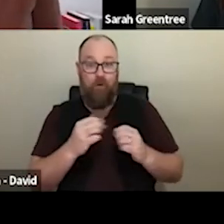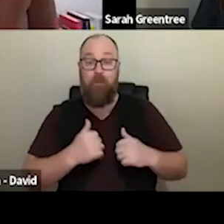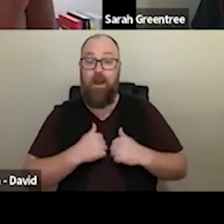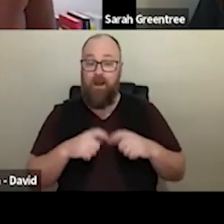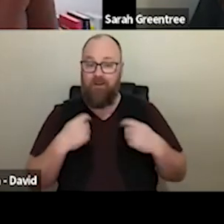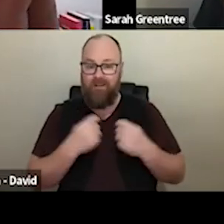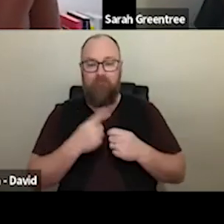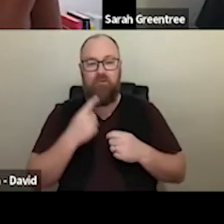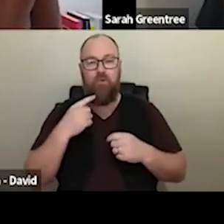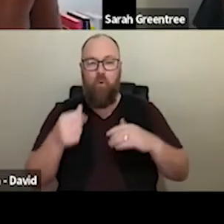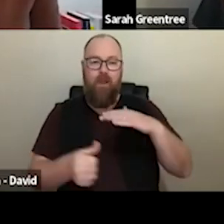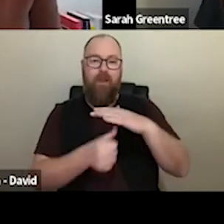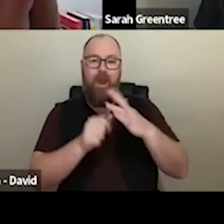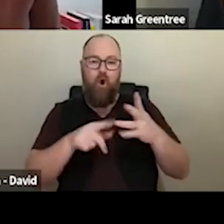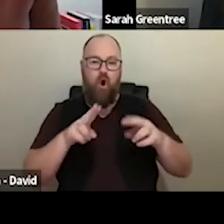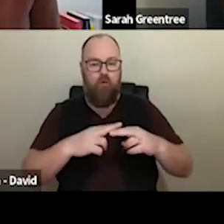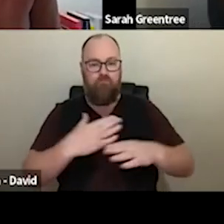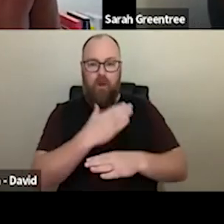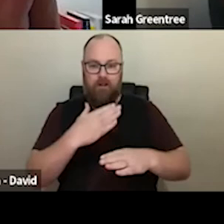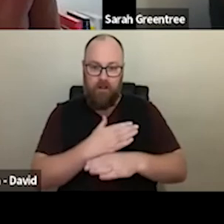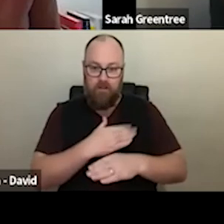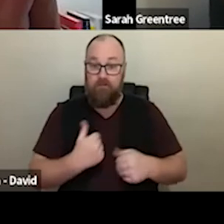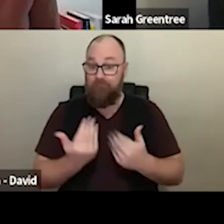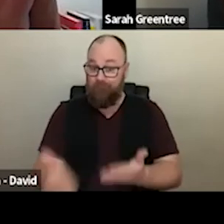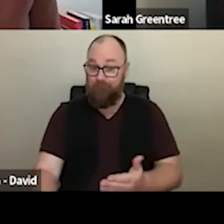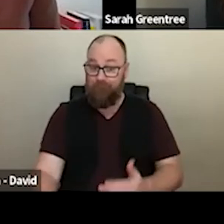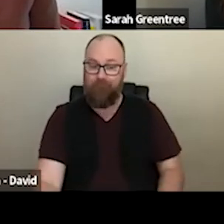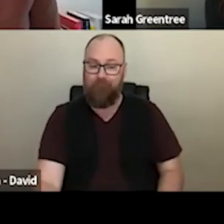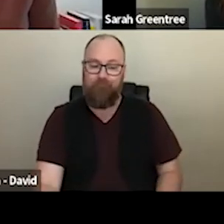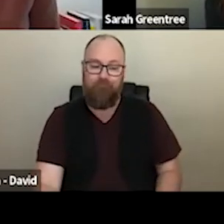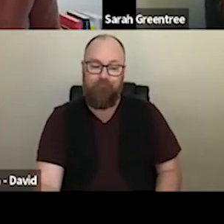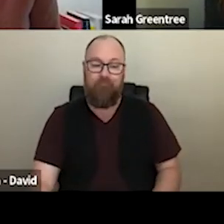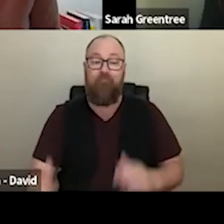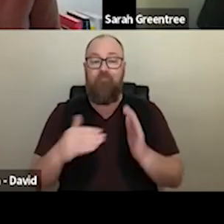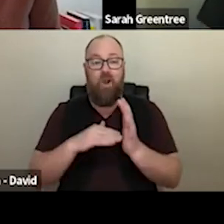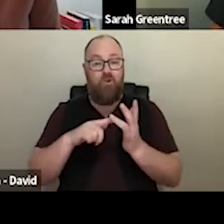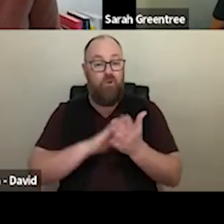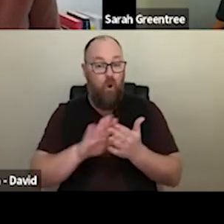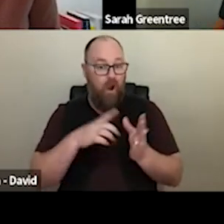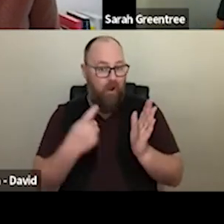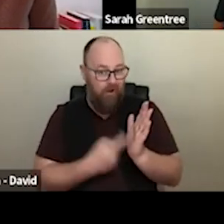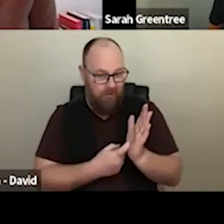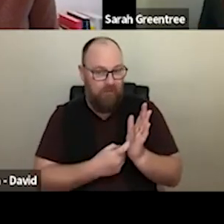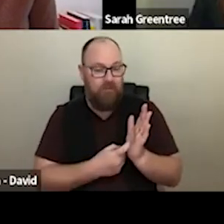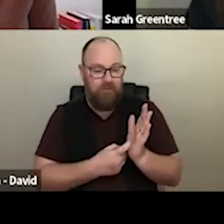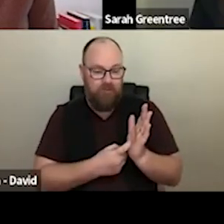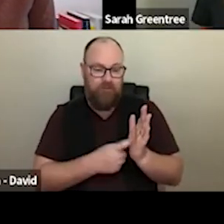As well as a range of other multi-year investment relationships that we have across the Australia Council. I'm joined by some of my Hi! Everyone! My name is Johas Fats. I am. esteemed colleagues from the team of heads of